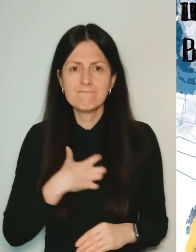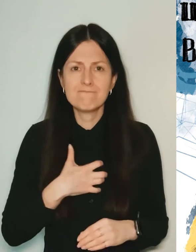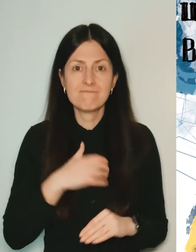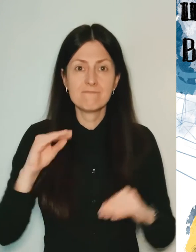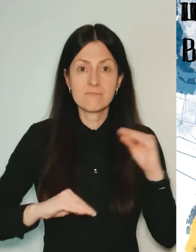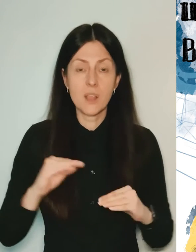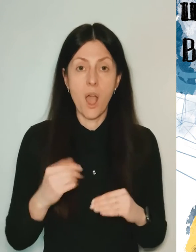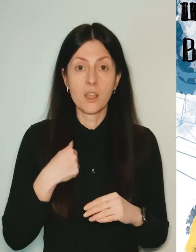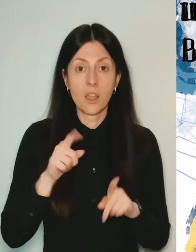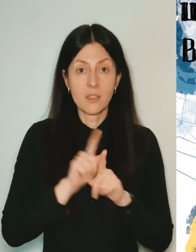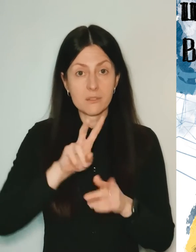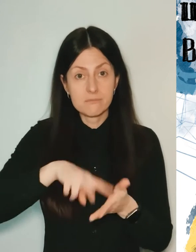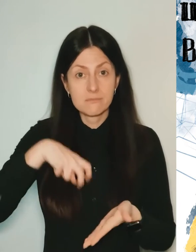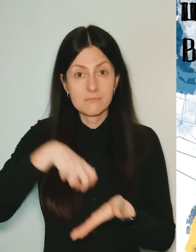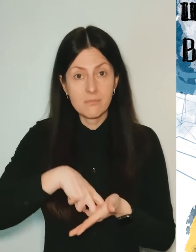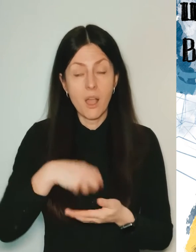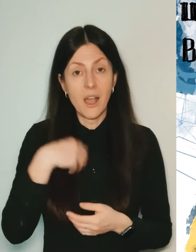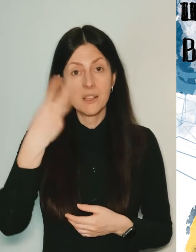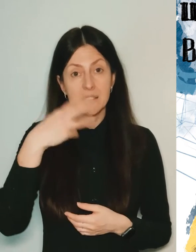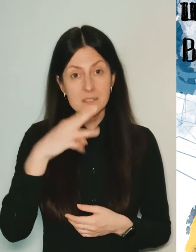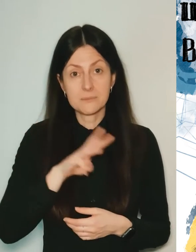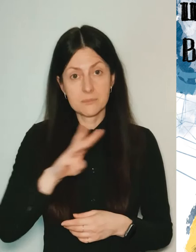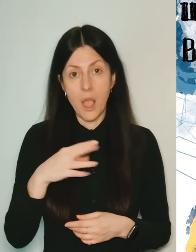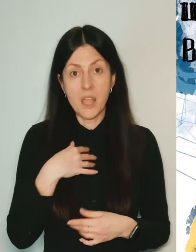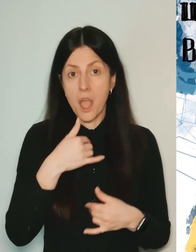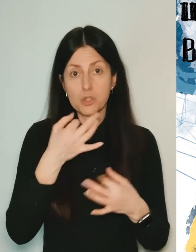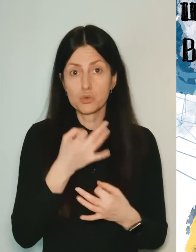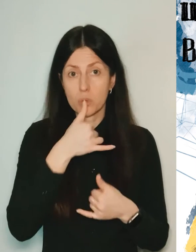But I got on my knees and for half an hour I could not just do anything.